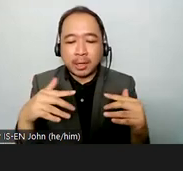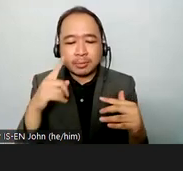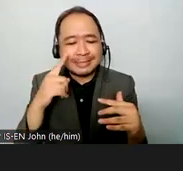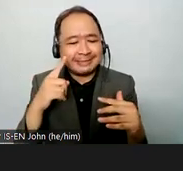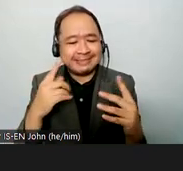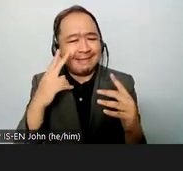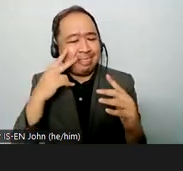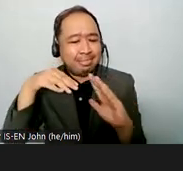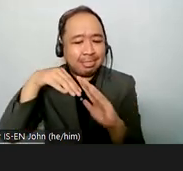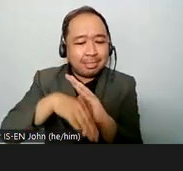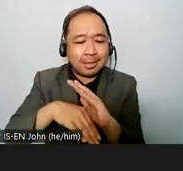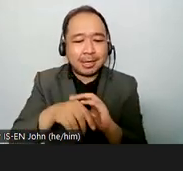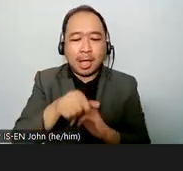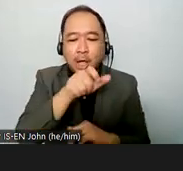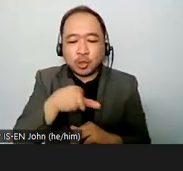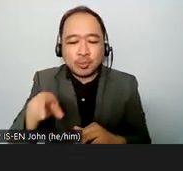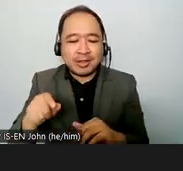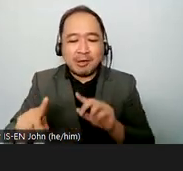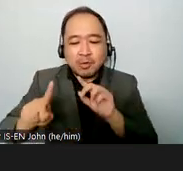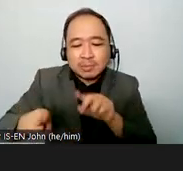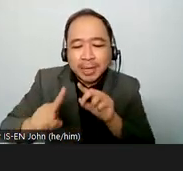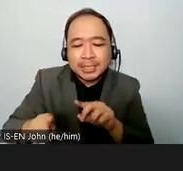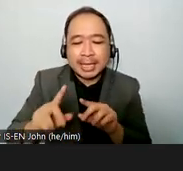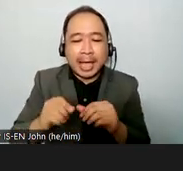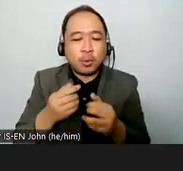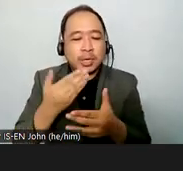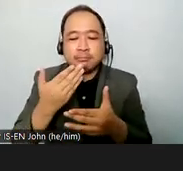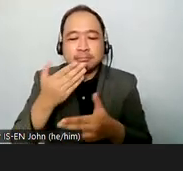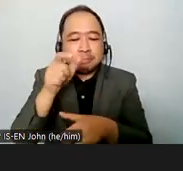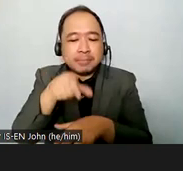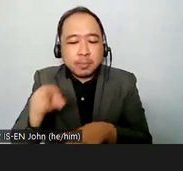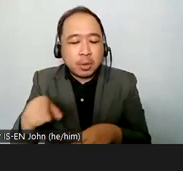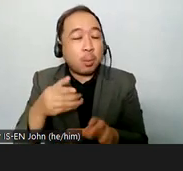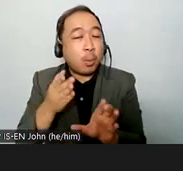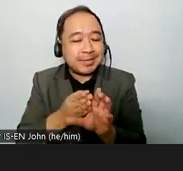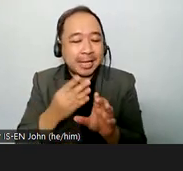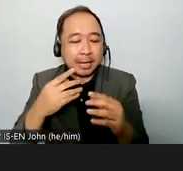all right uh moving on finally to dr joseph murray who is the president of war federation of the deaf